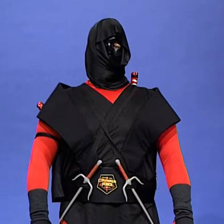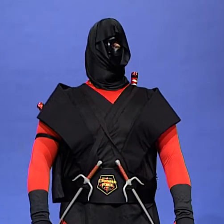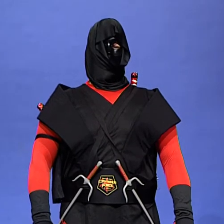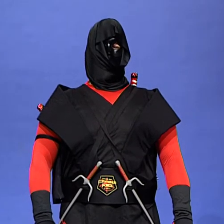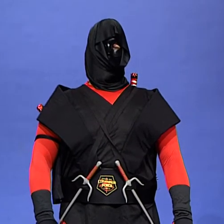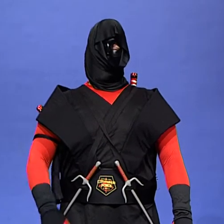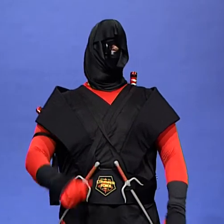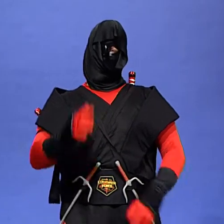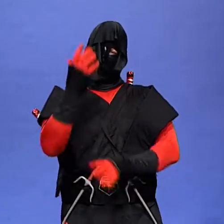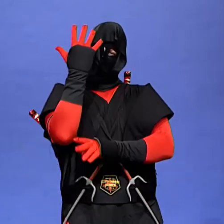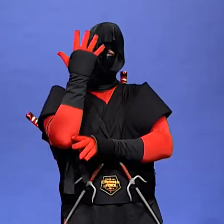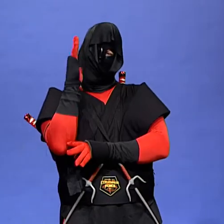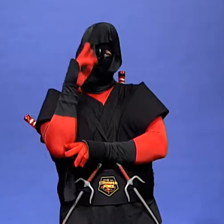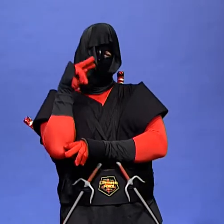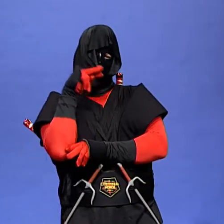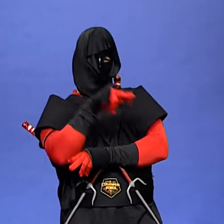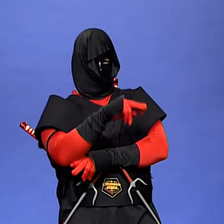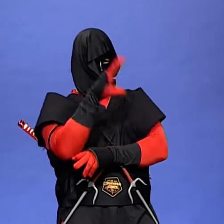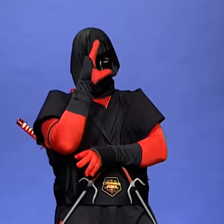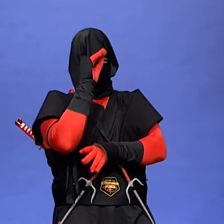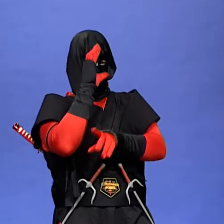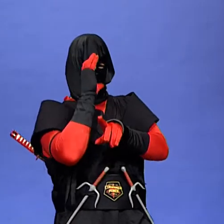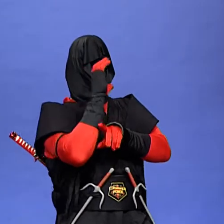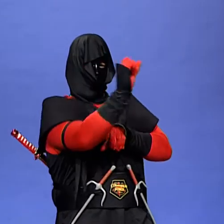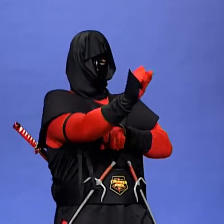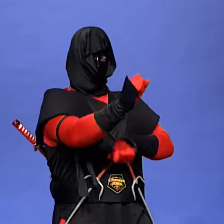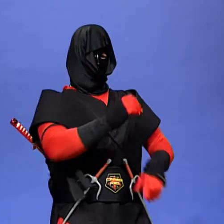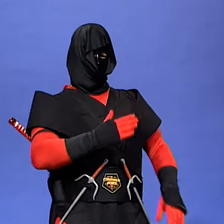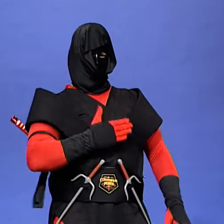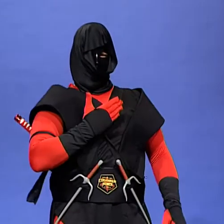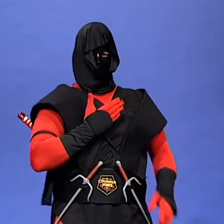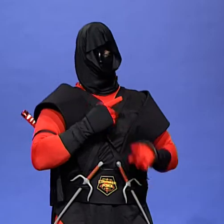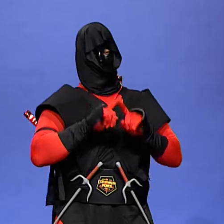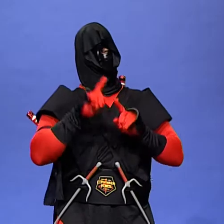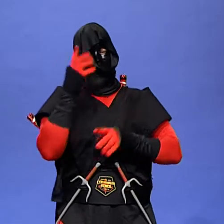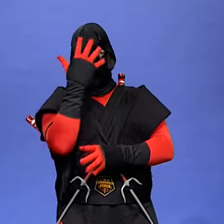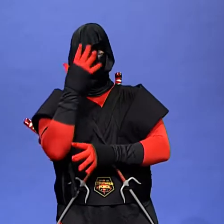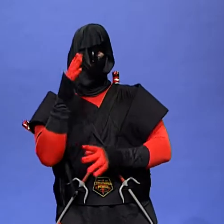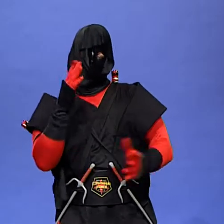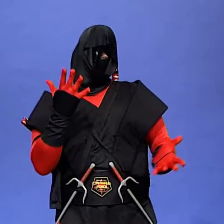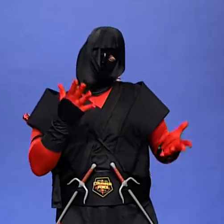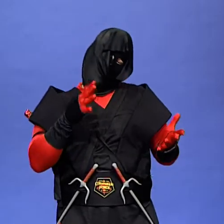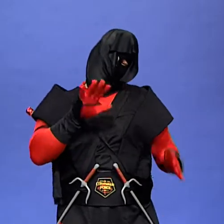and the tree was happy, but not really